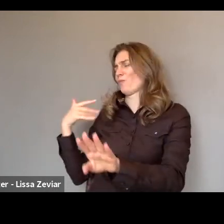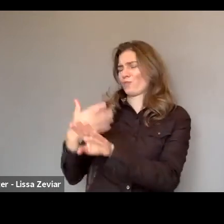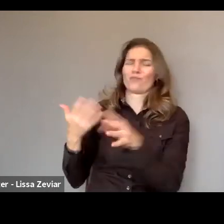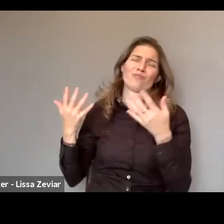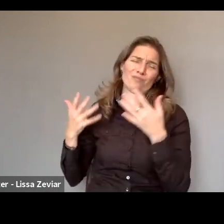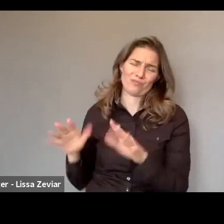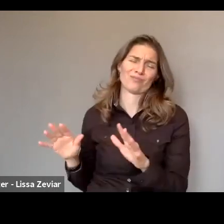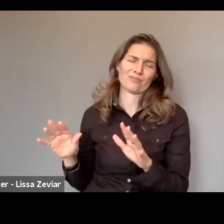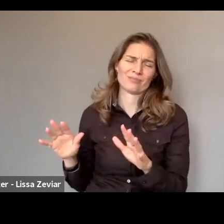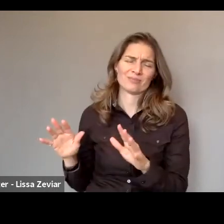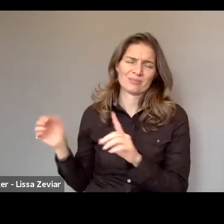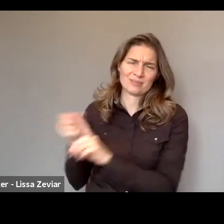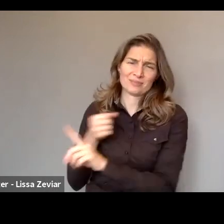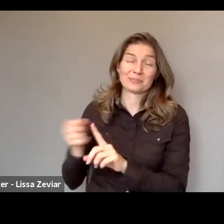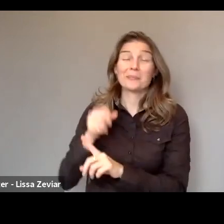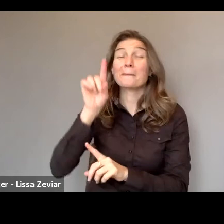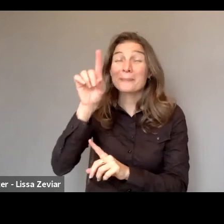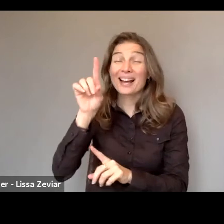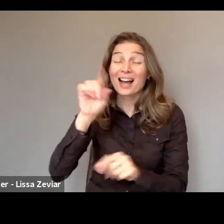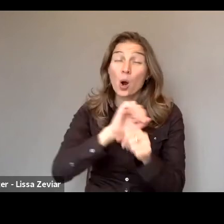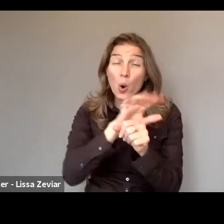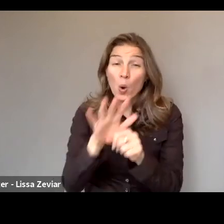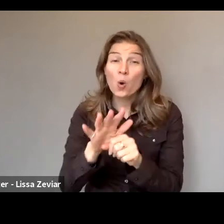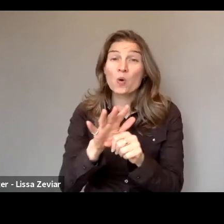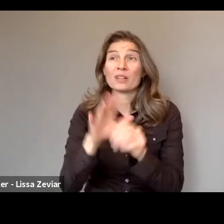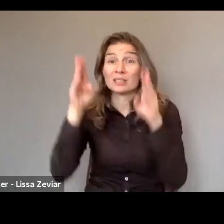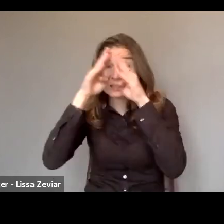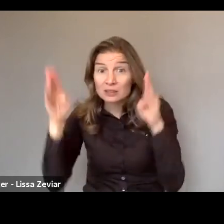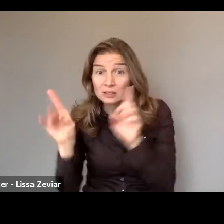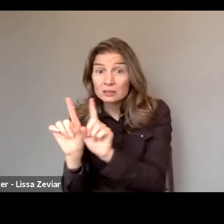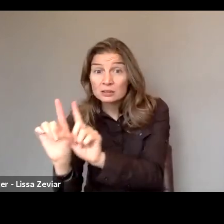but it has worsen with the crisis unfortunately.